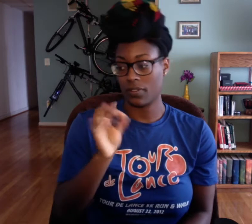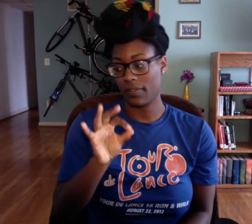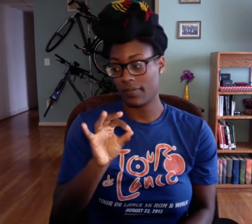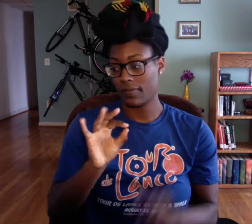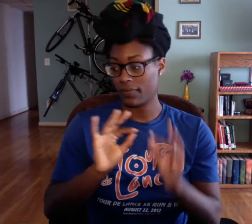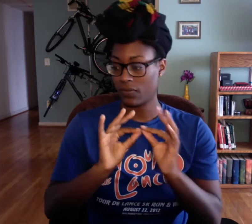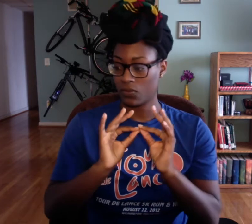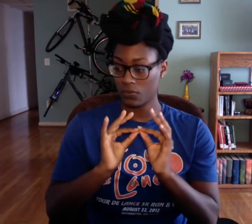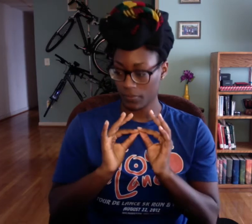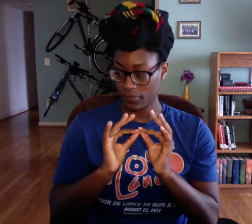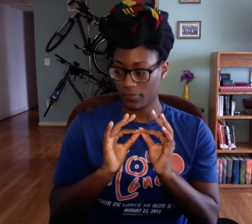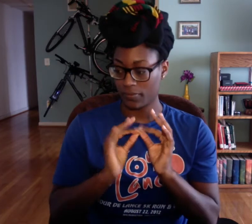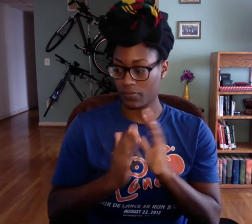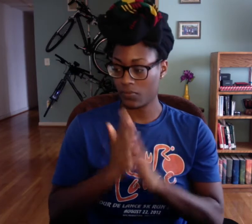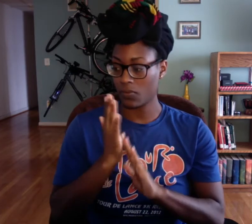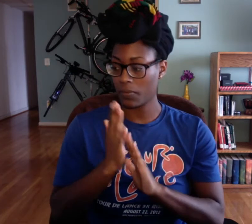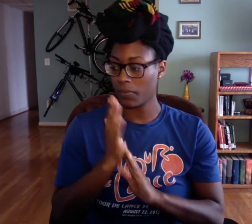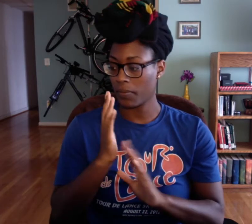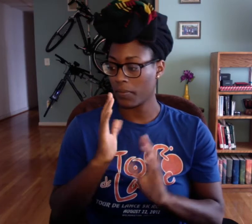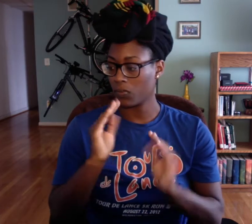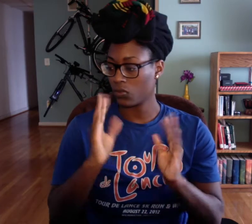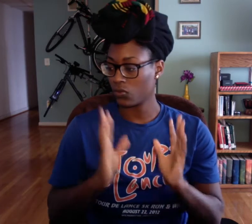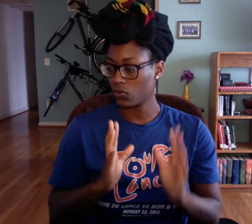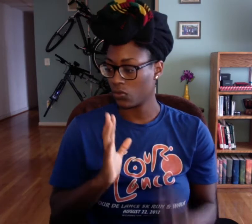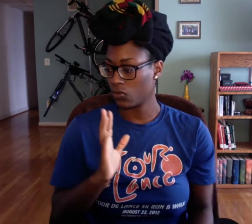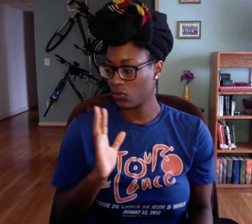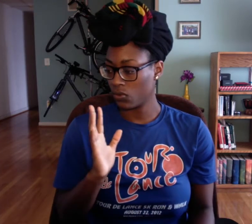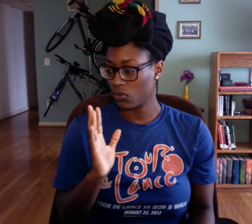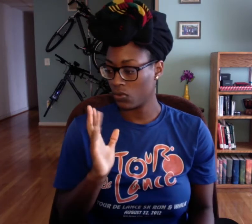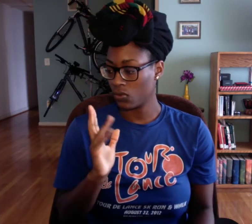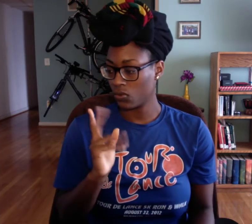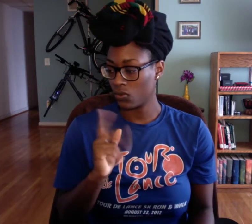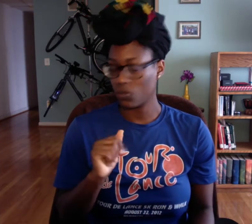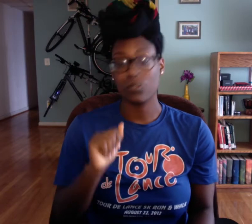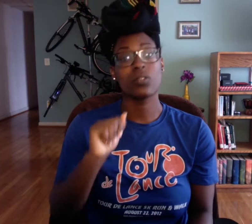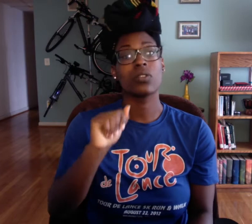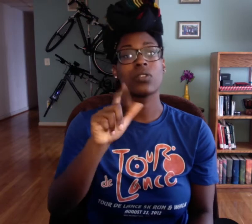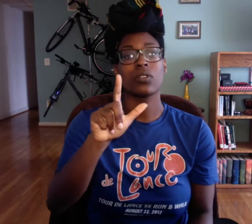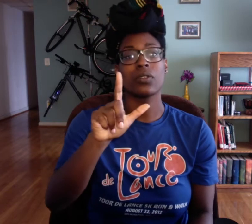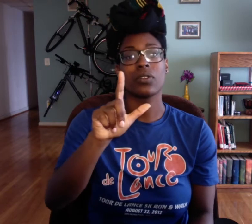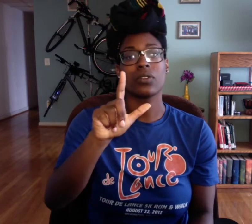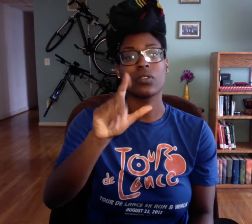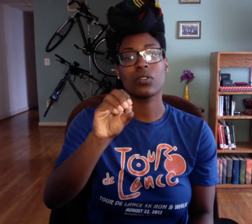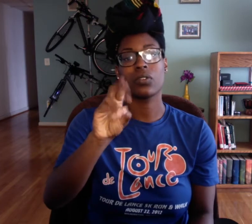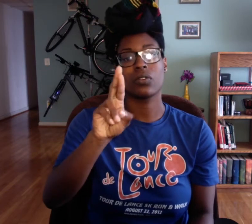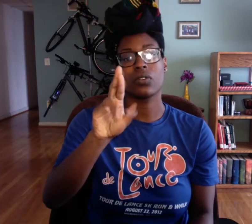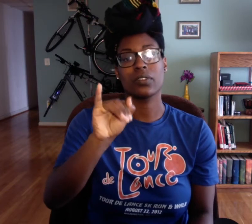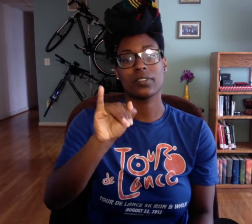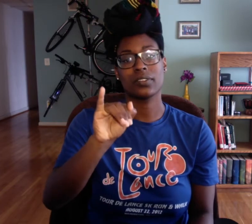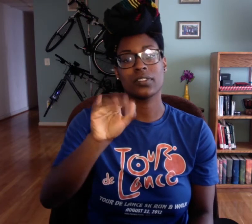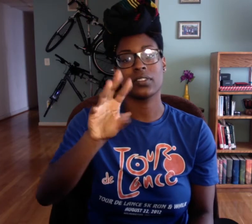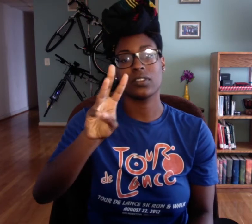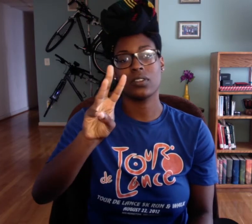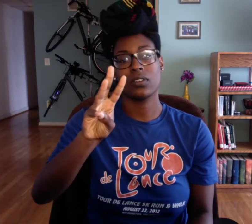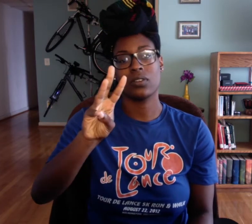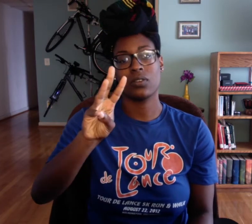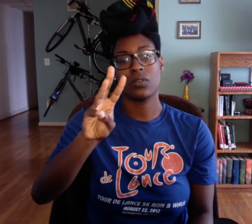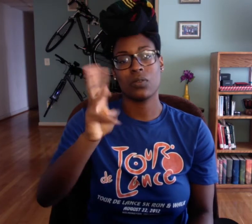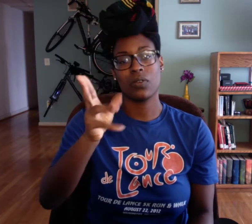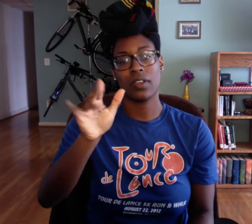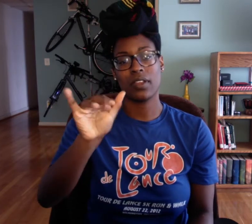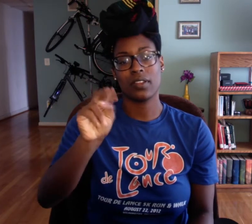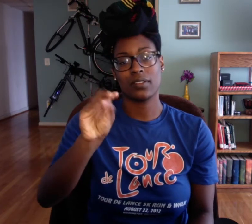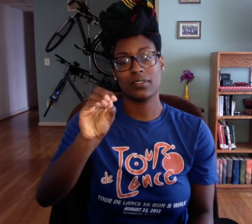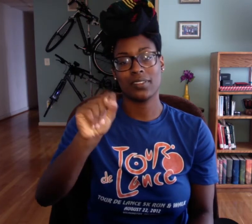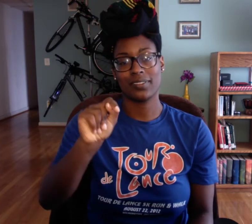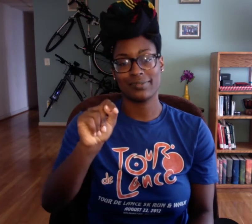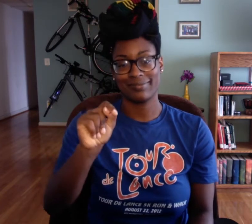So Monday, the "History of Interpreting" is run by Lori Whynot.